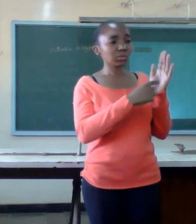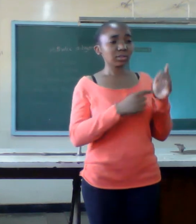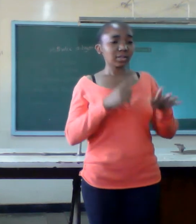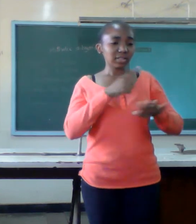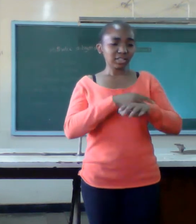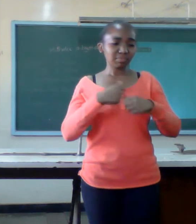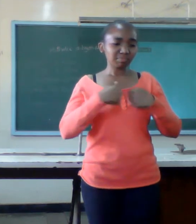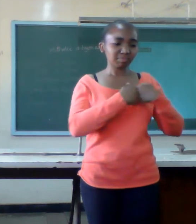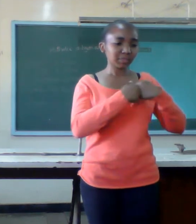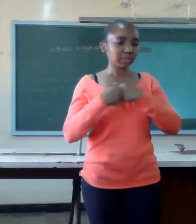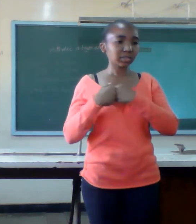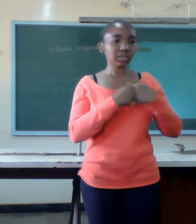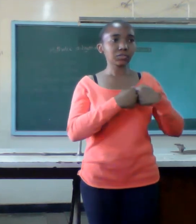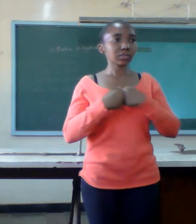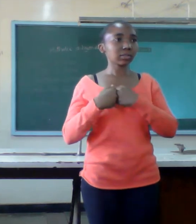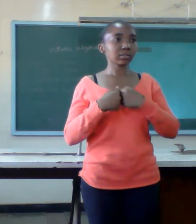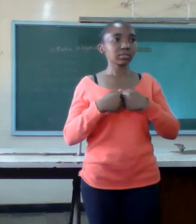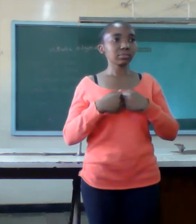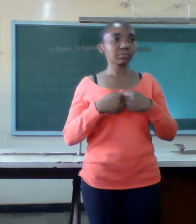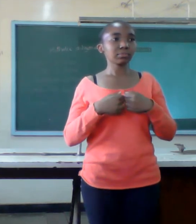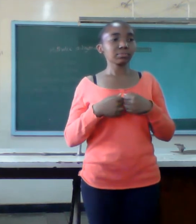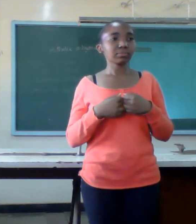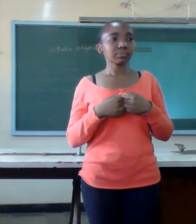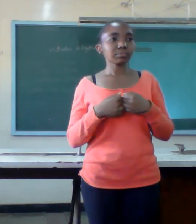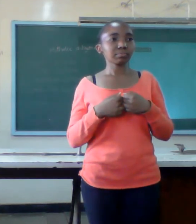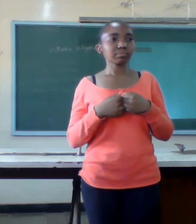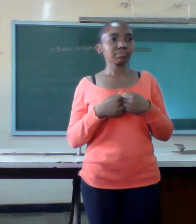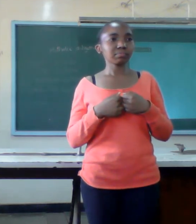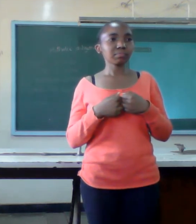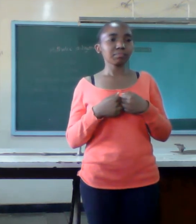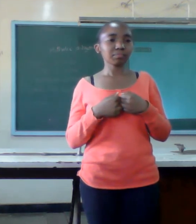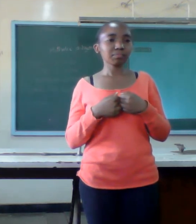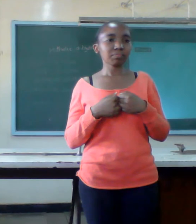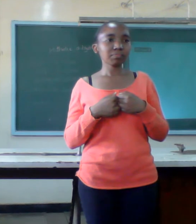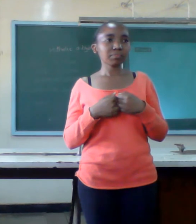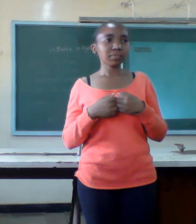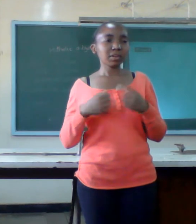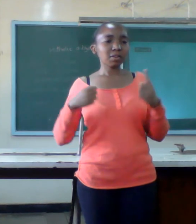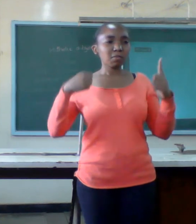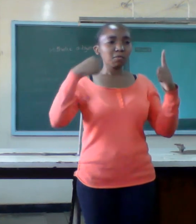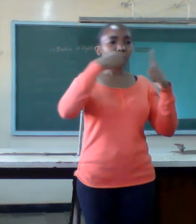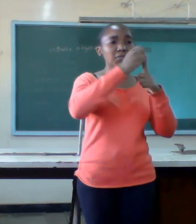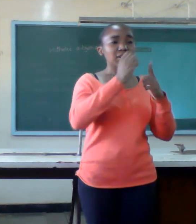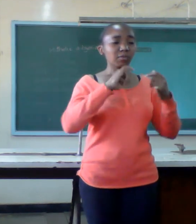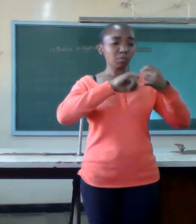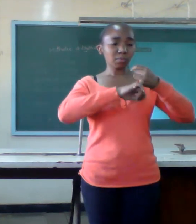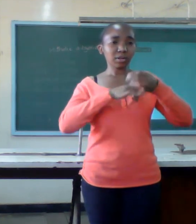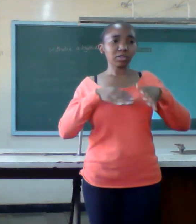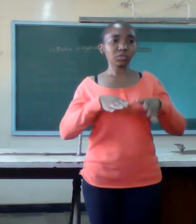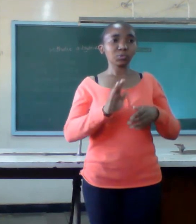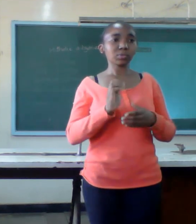fight for your marriage make up your marriage to stay with your spouse in terms of need